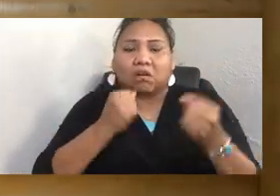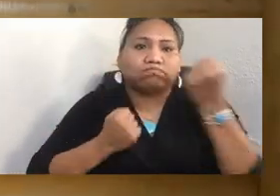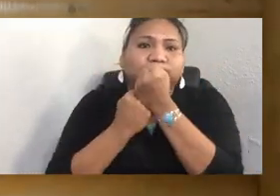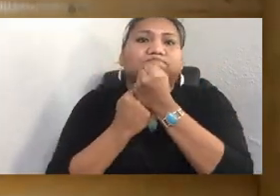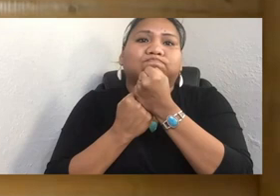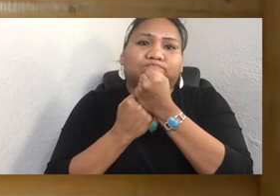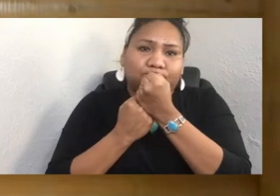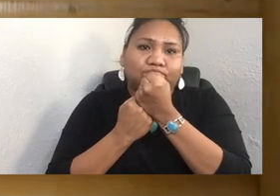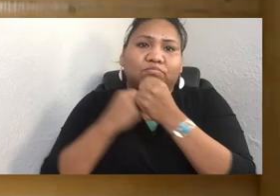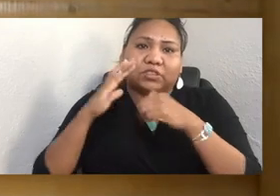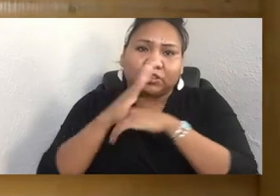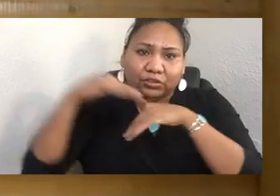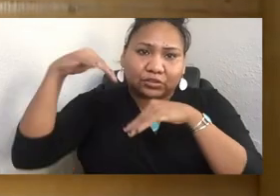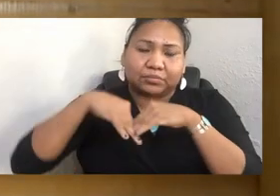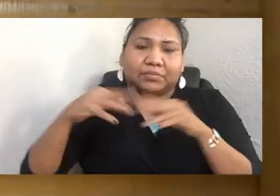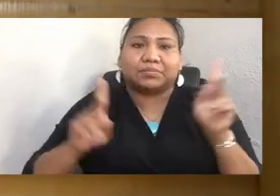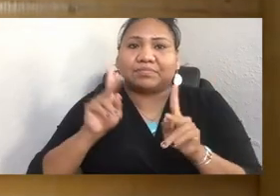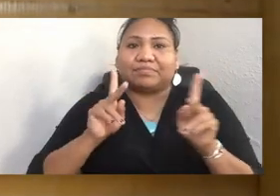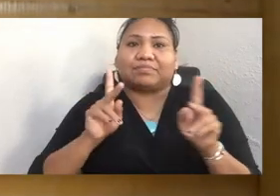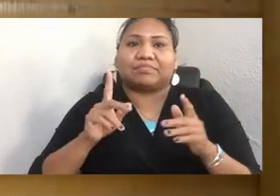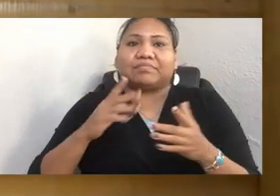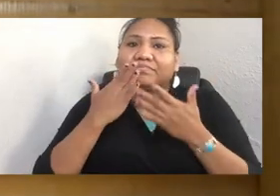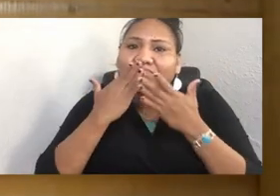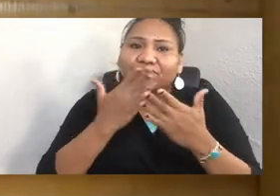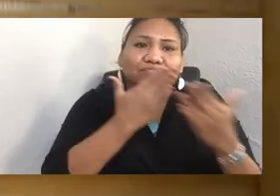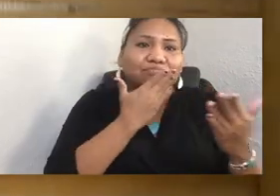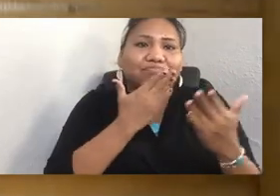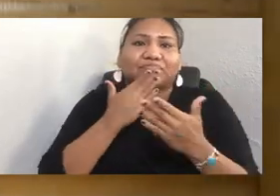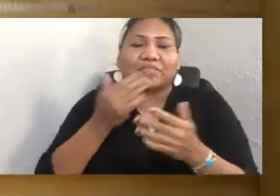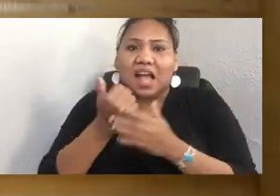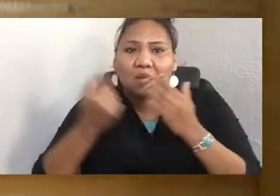We are grateful for everyone who shares.